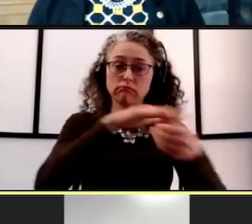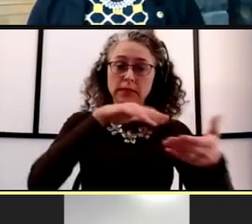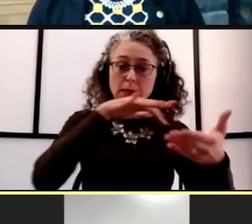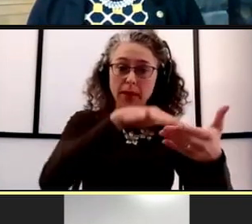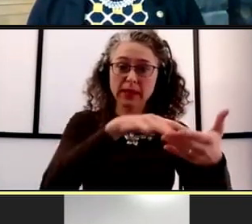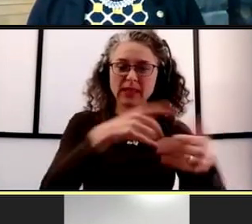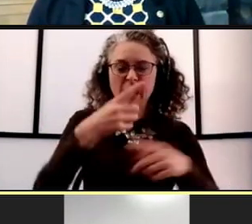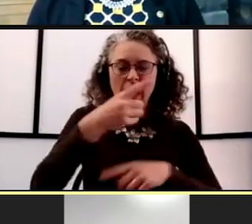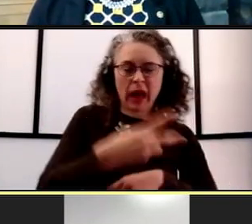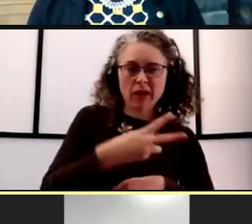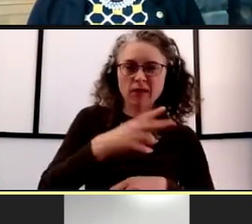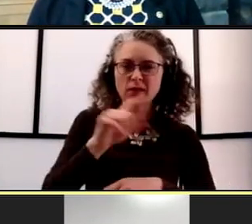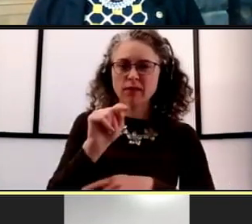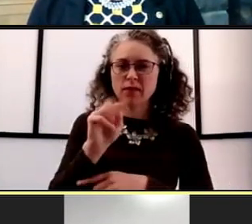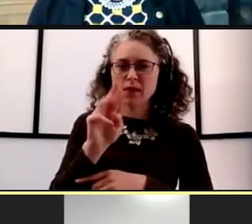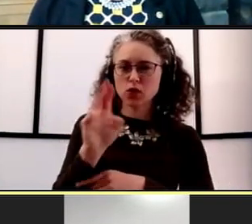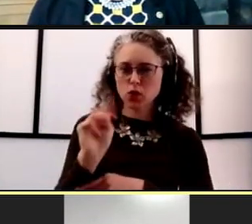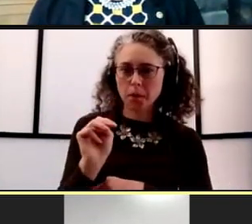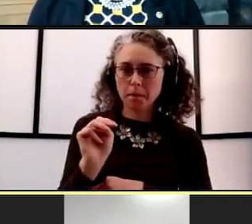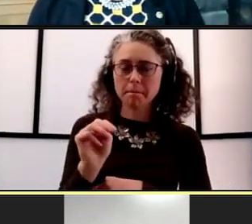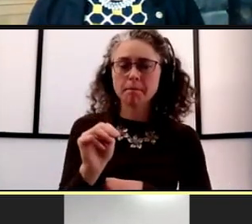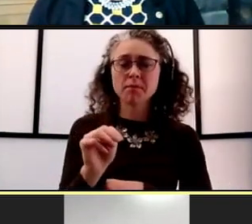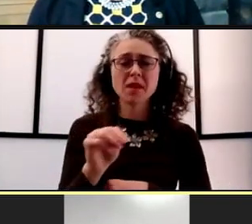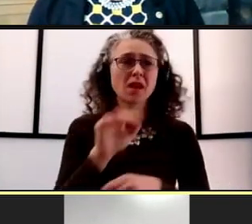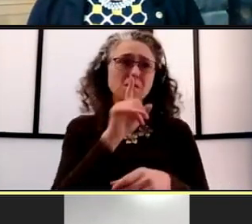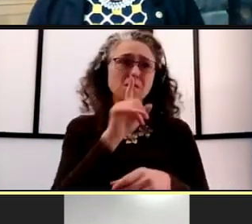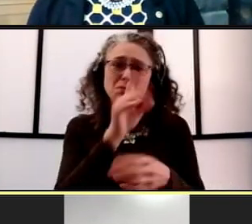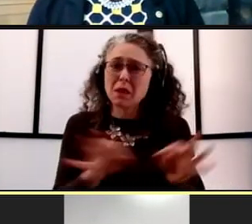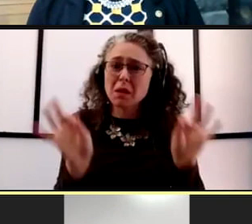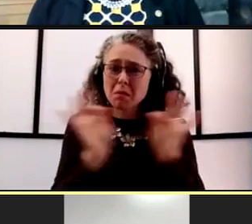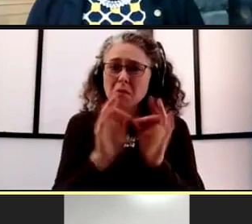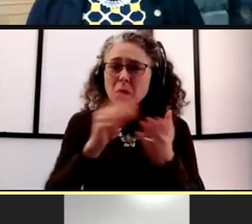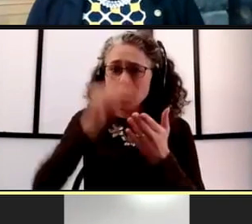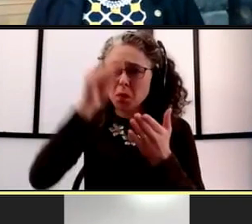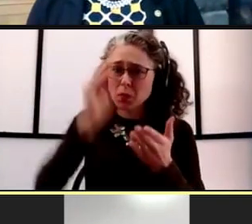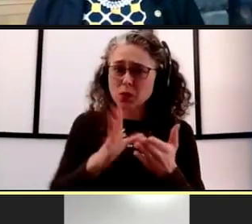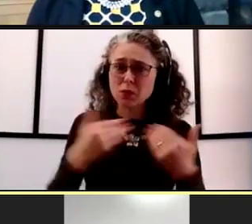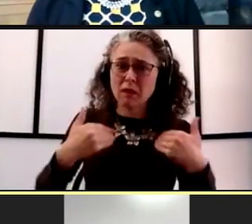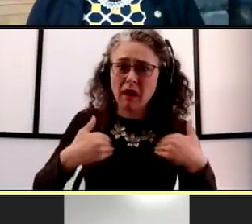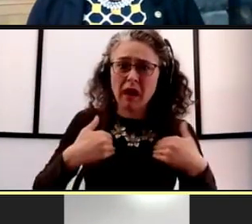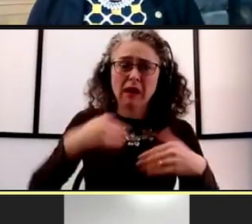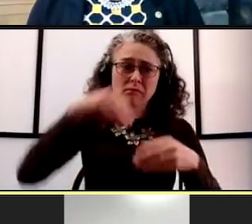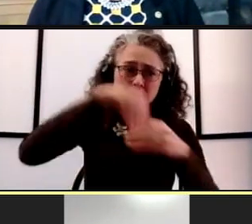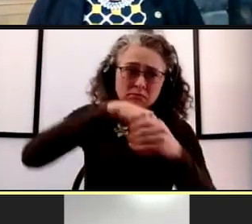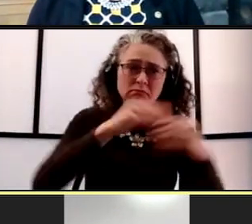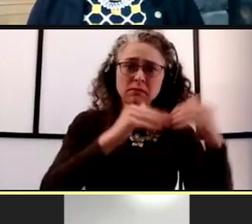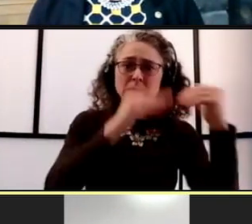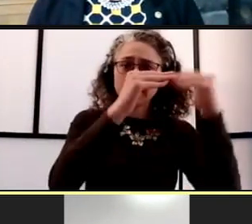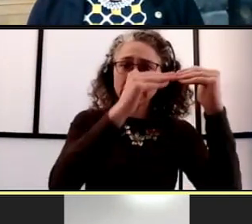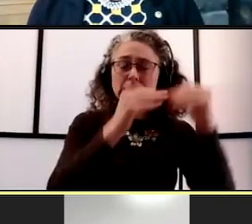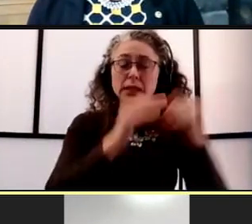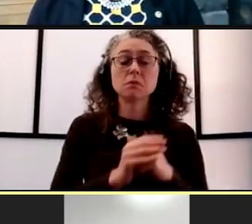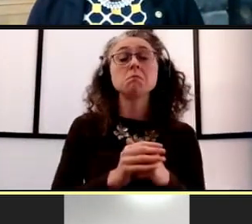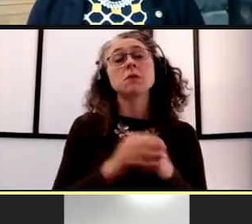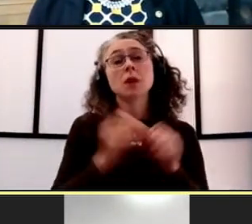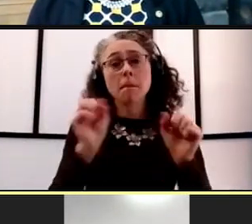We recognize that those are really important for our students. And so while it's possible that we might have